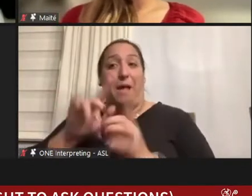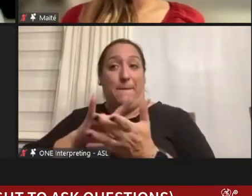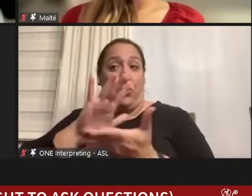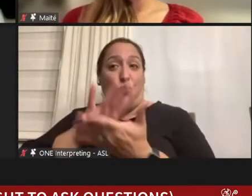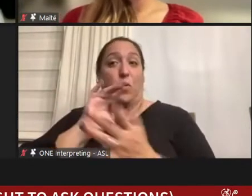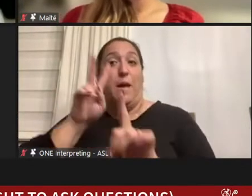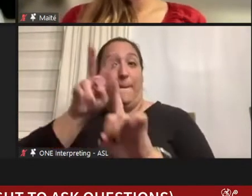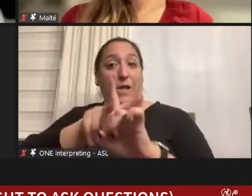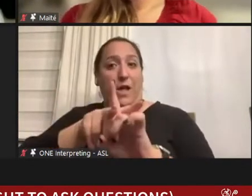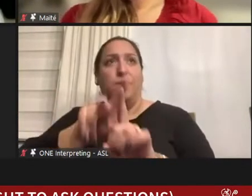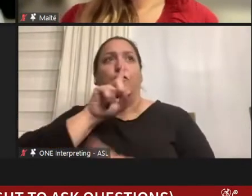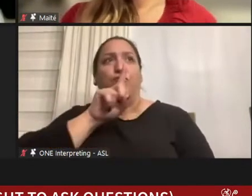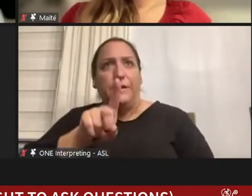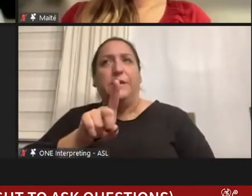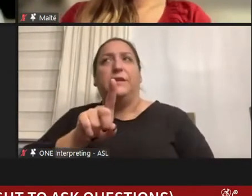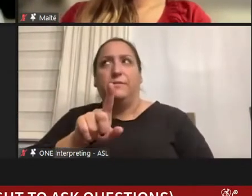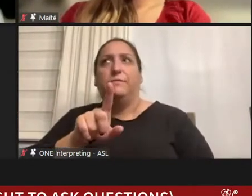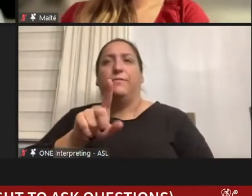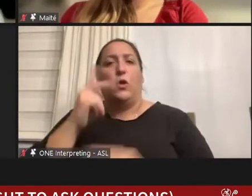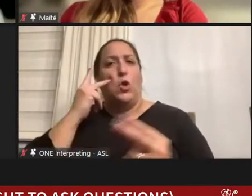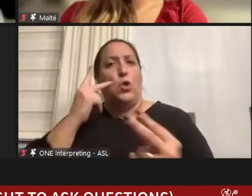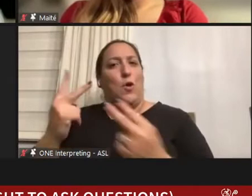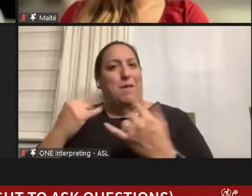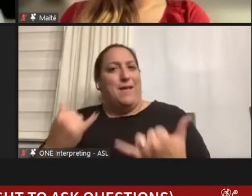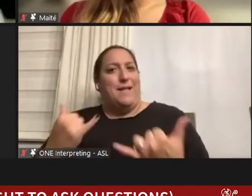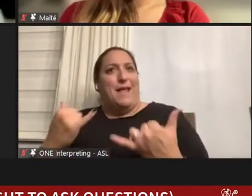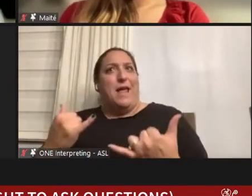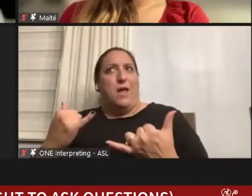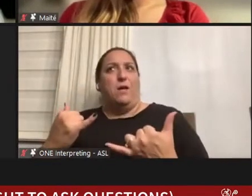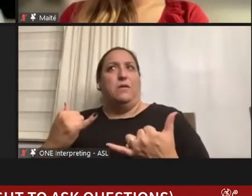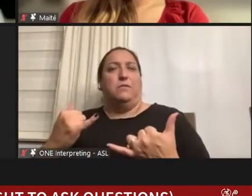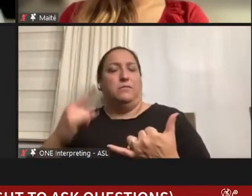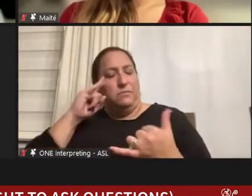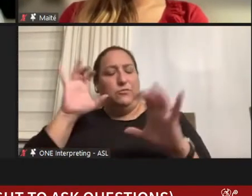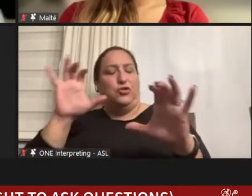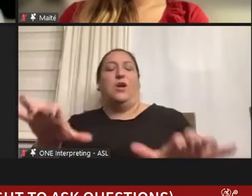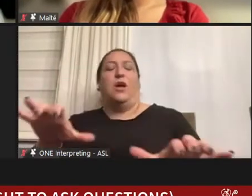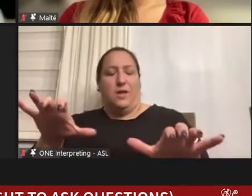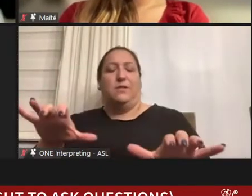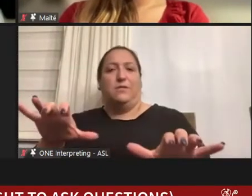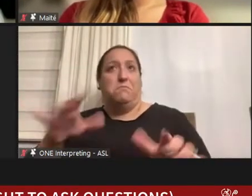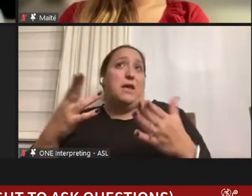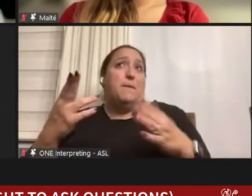really did -- looking back now, I'm kind of shocked, maybe it was my naïveté,